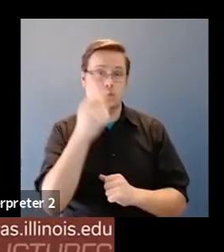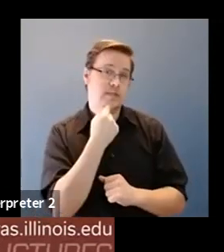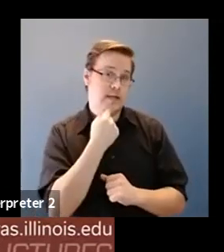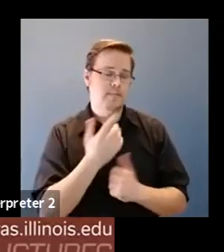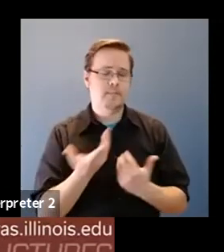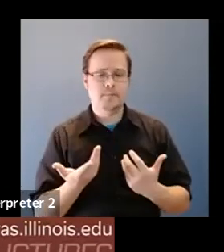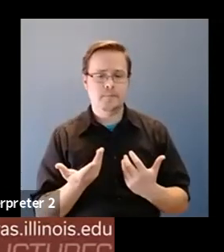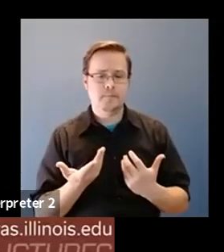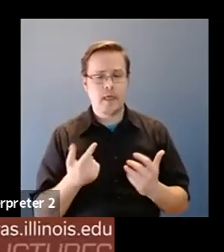Martin Wattenberg: me if I had to.